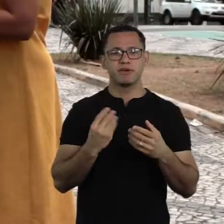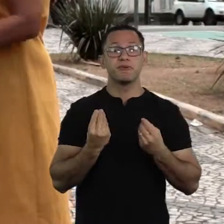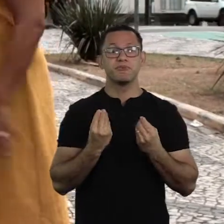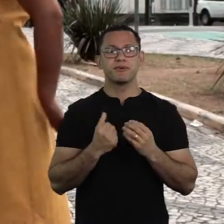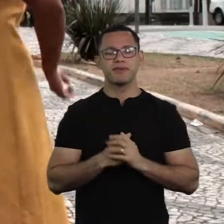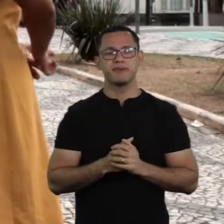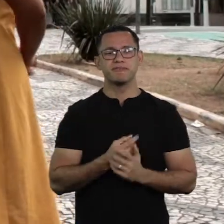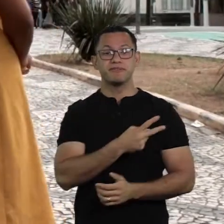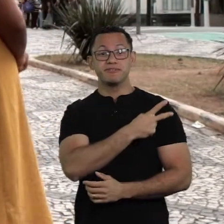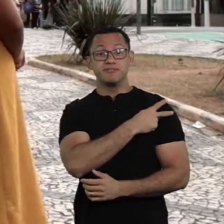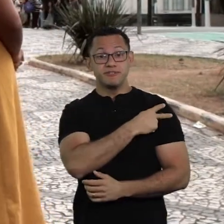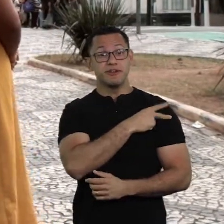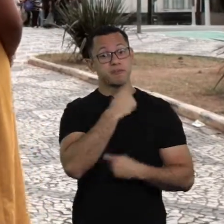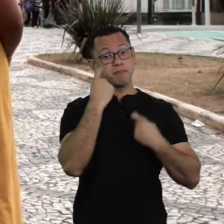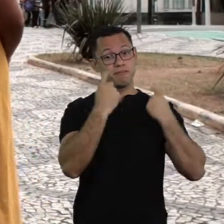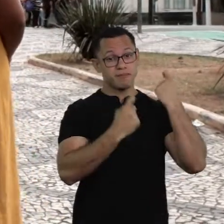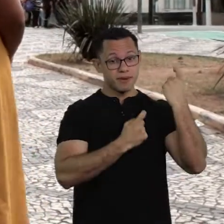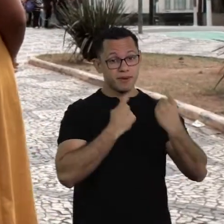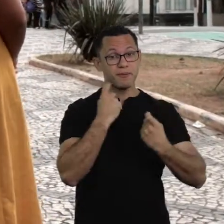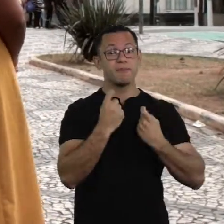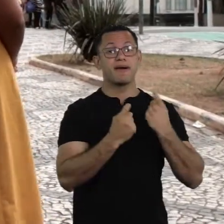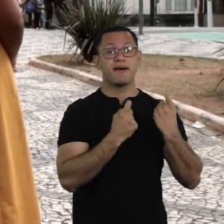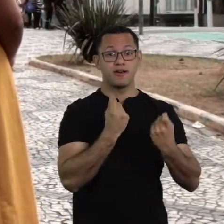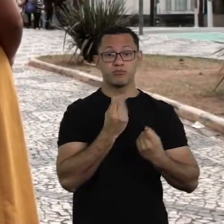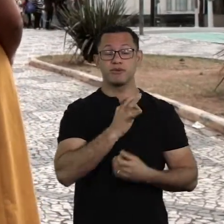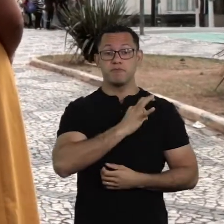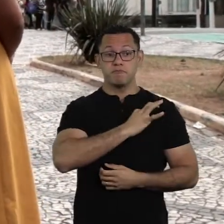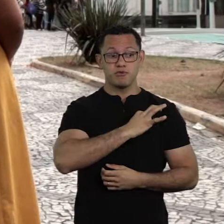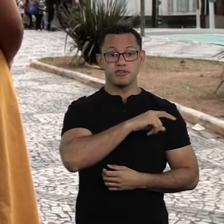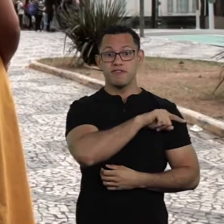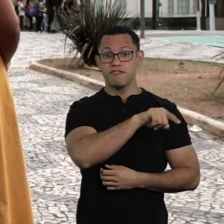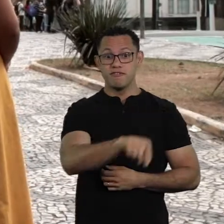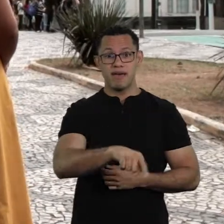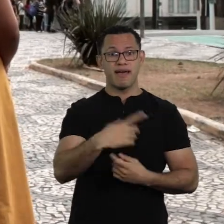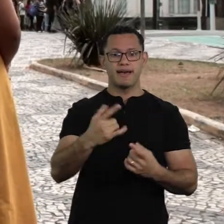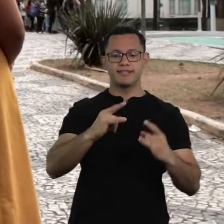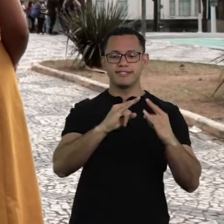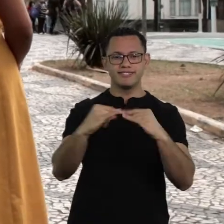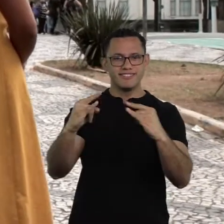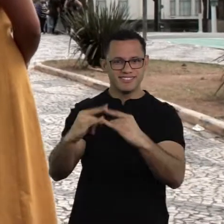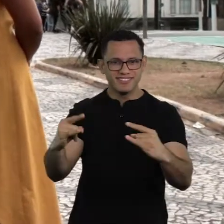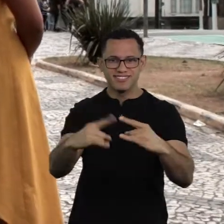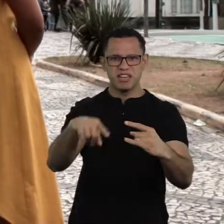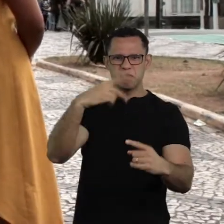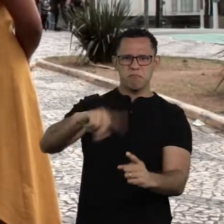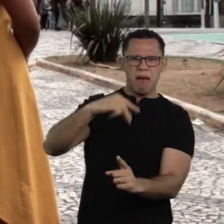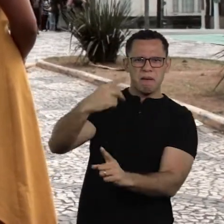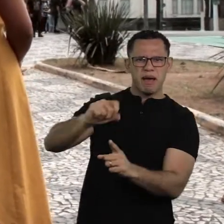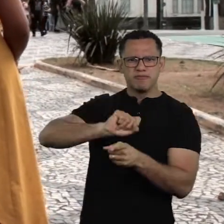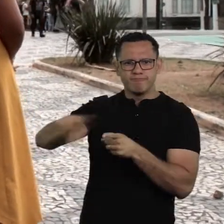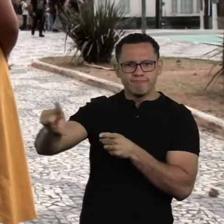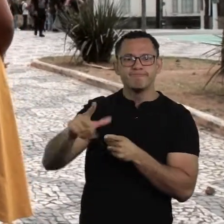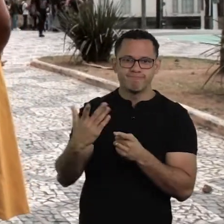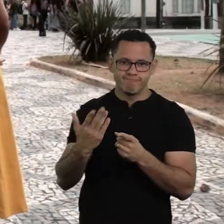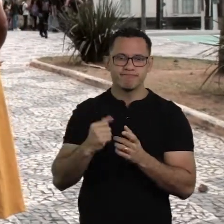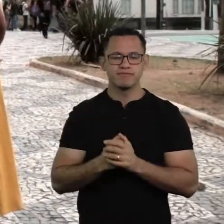because of this captain, who was worried about police’s violence against homeless people. And that captain's name was Captain Olympio.